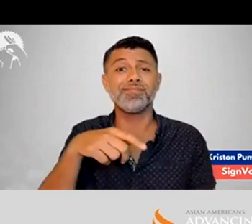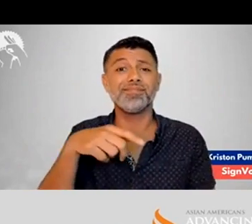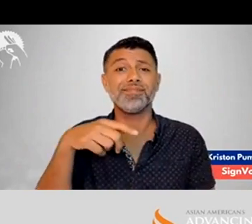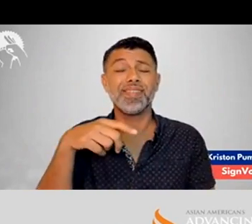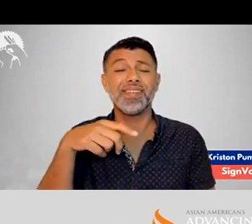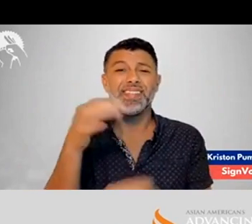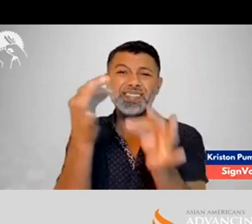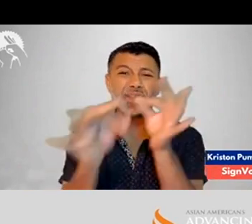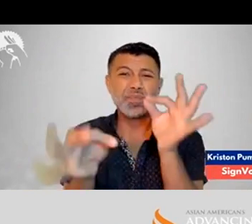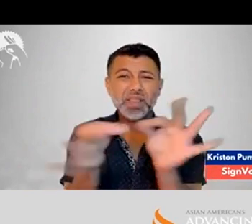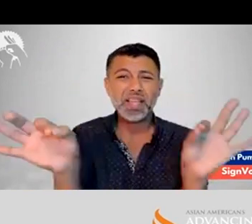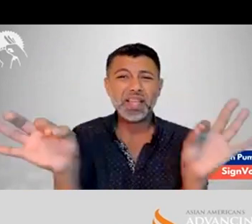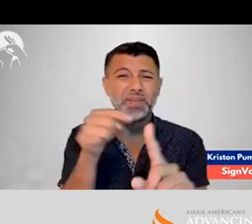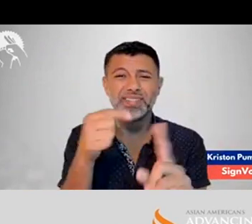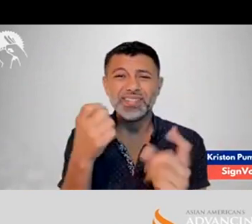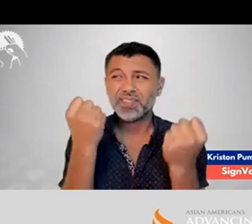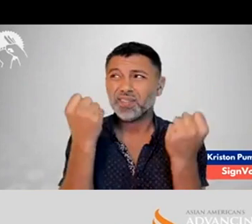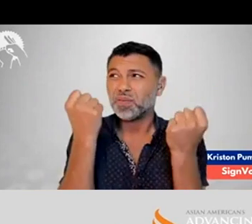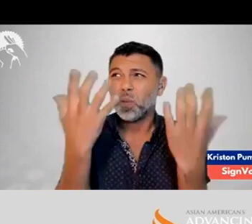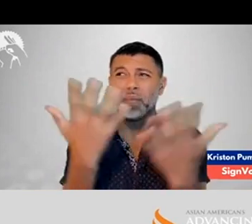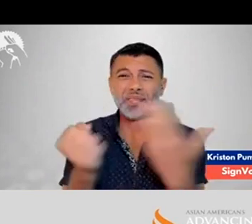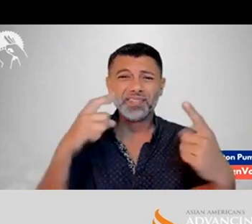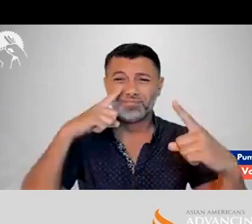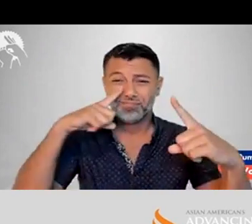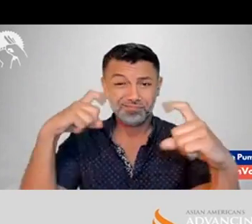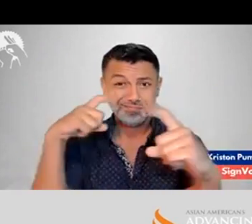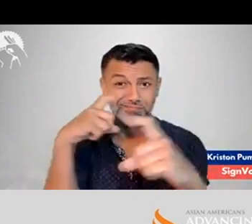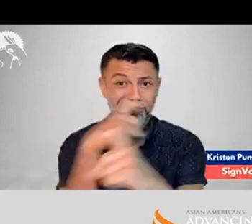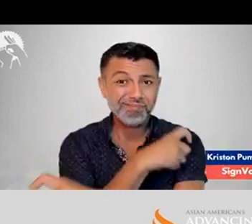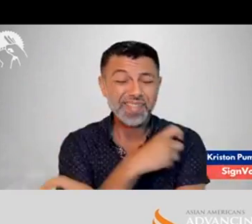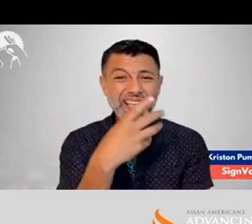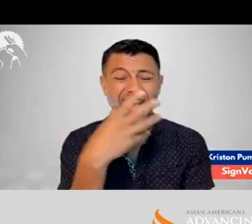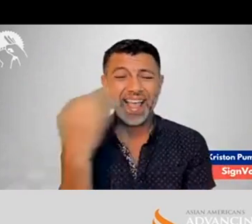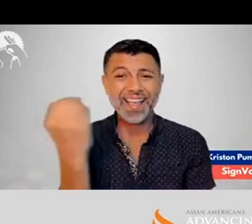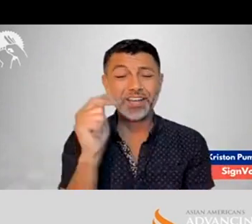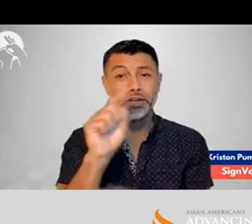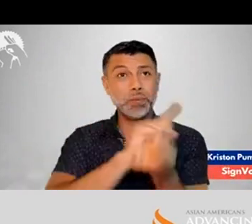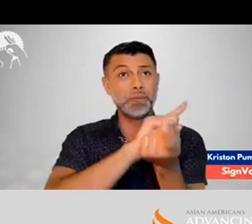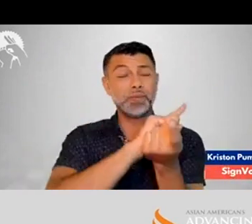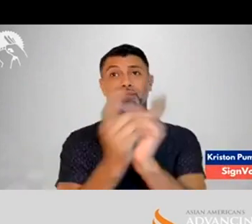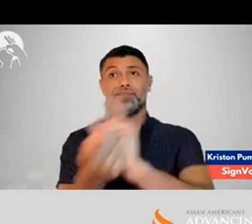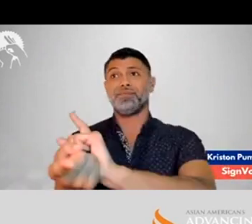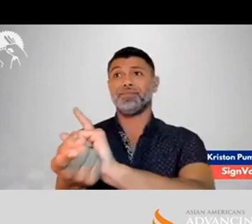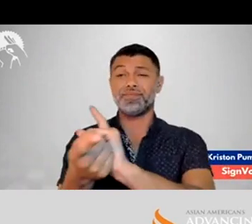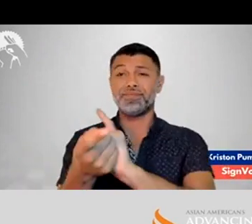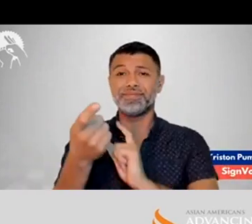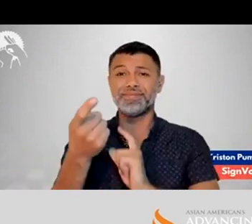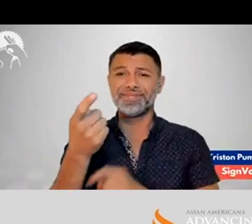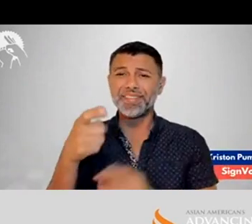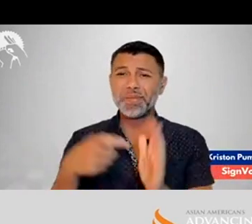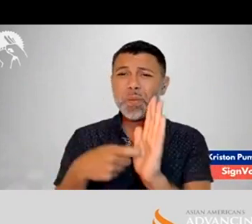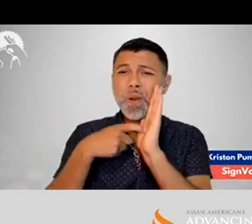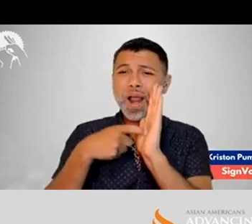accessible, and, you know, simply the language is complicated.